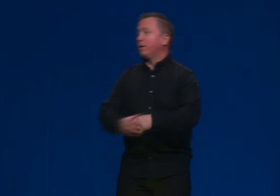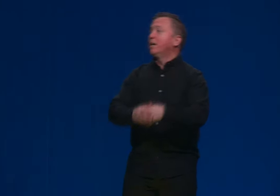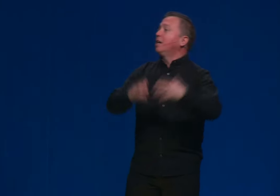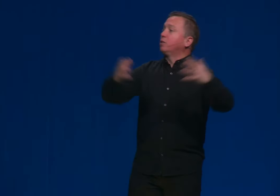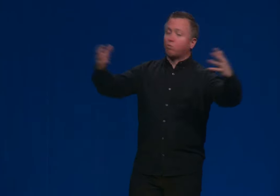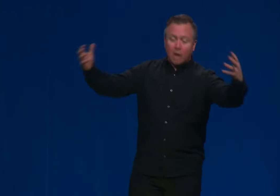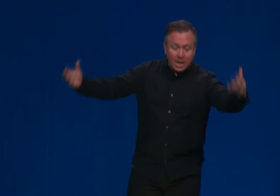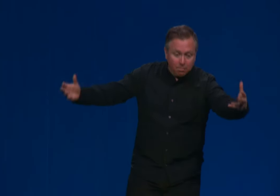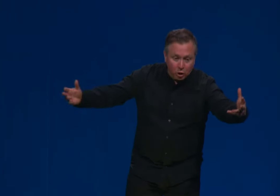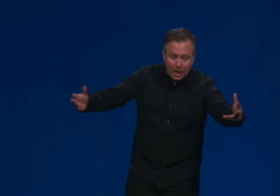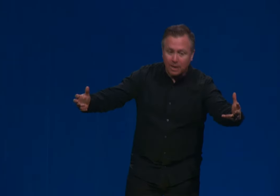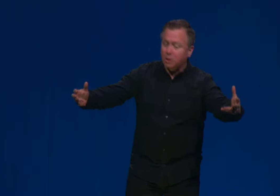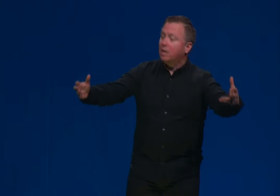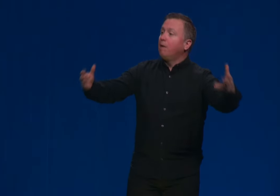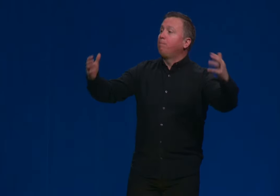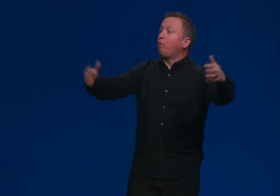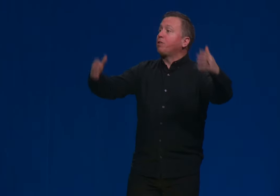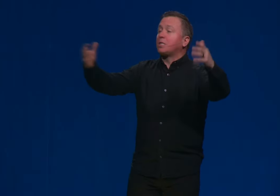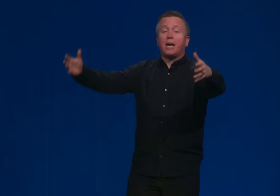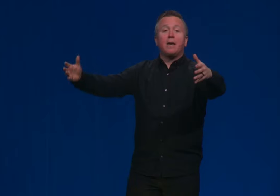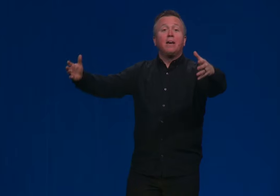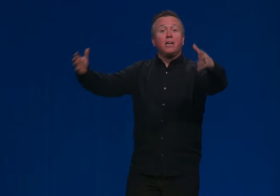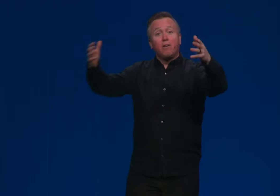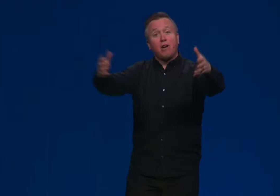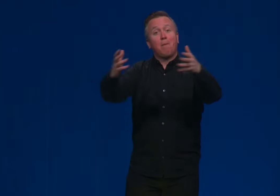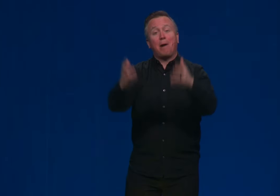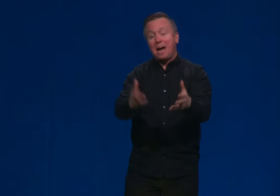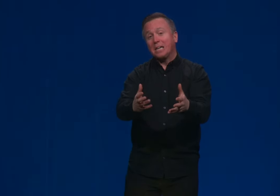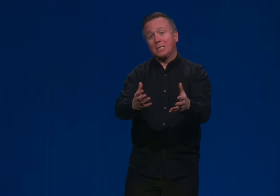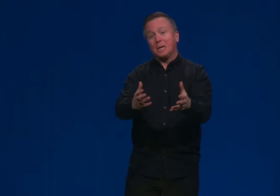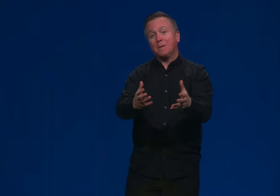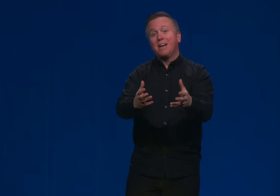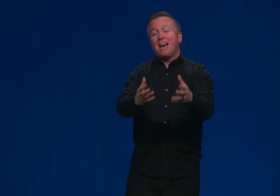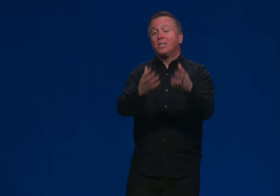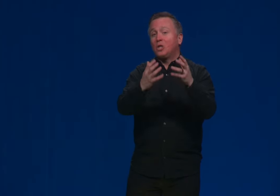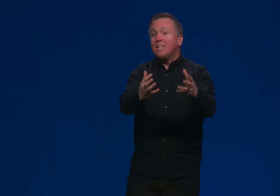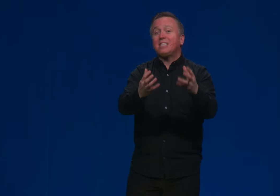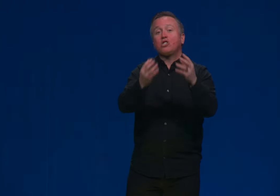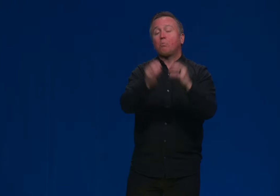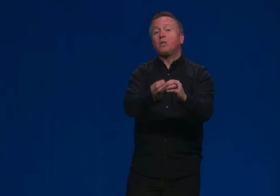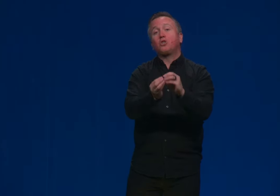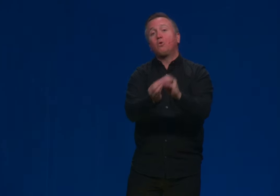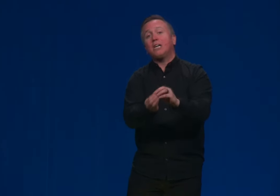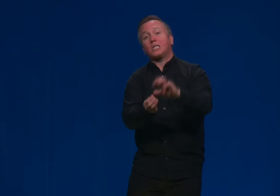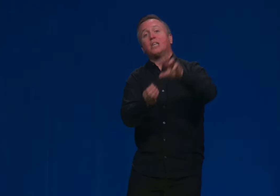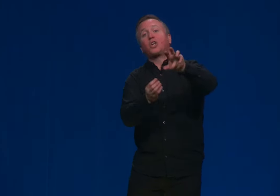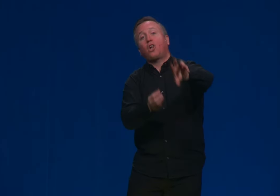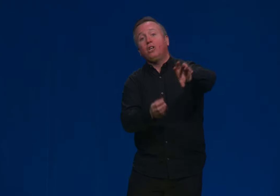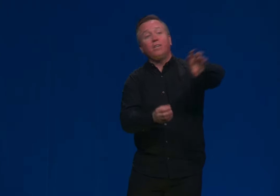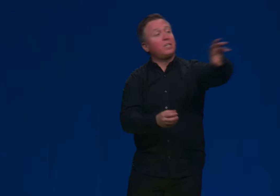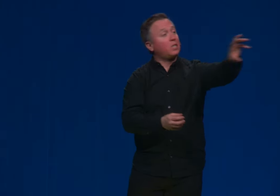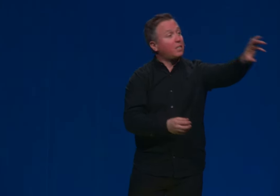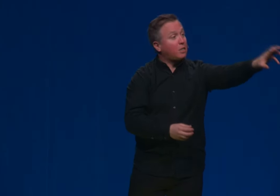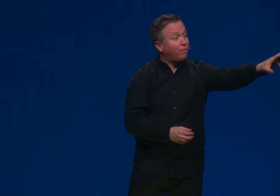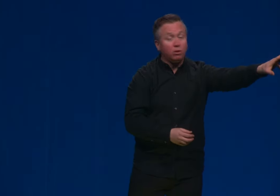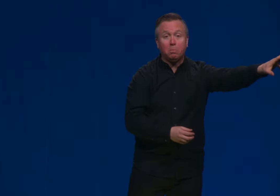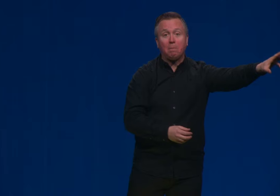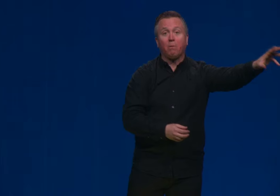But this random chance both say you're here by accident. And Genesis speaks to us as clearly as it did these first people.